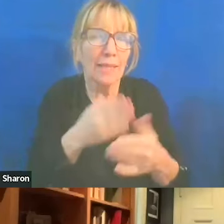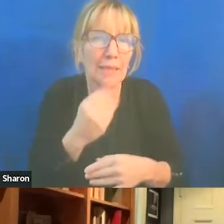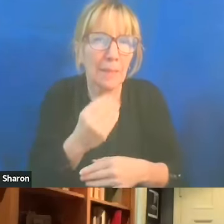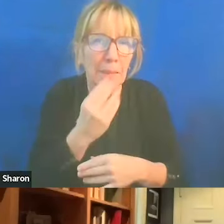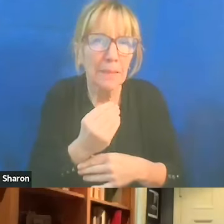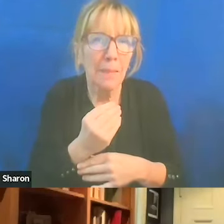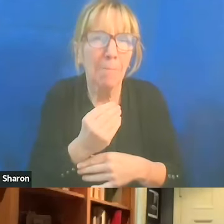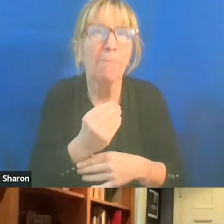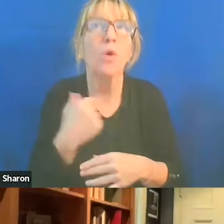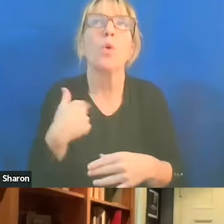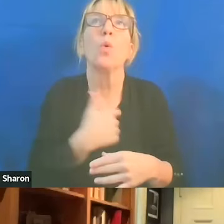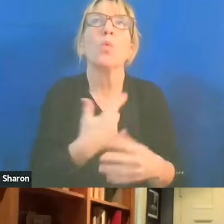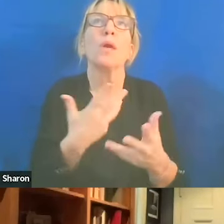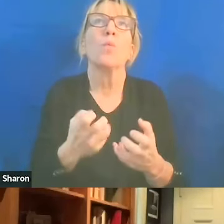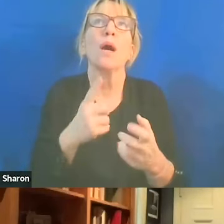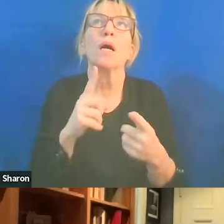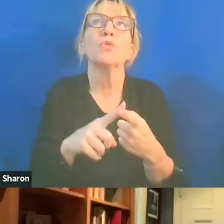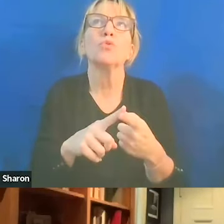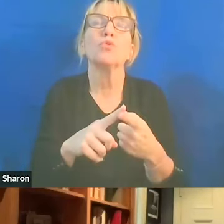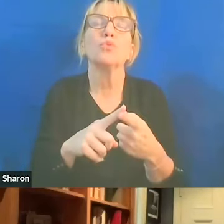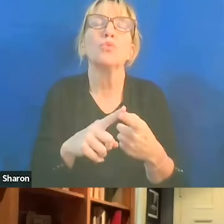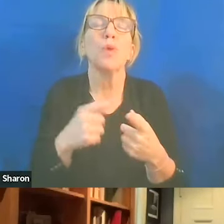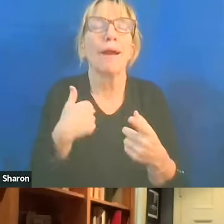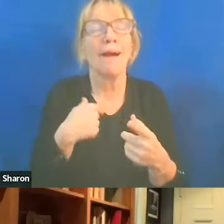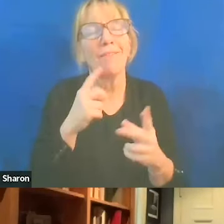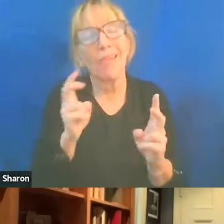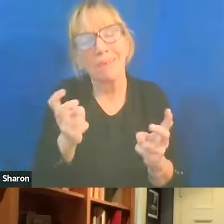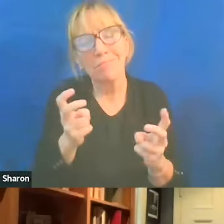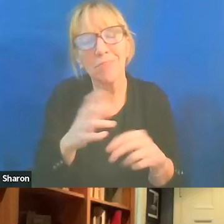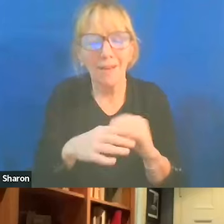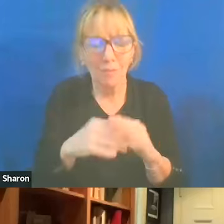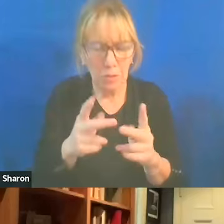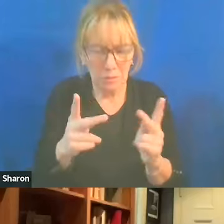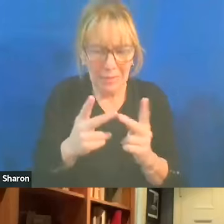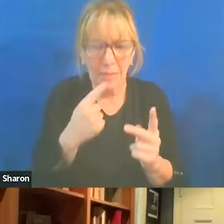you know, we wanna get into that comfort space where we say, "Oh, it's clearly anti-Semitic,"